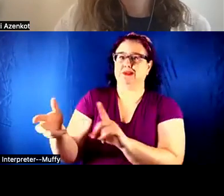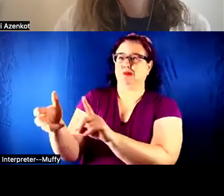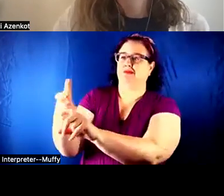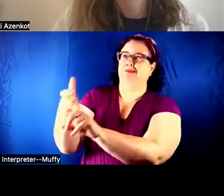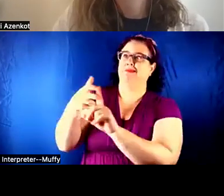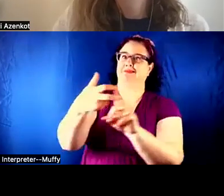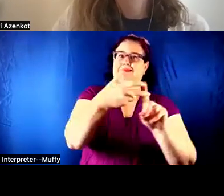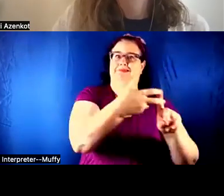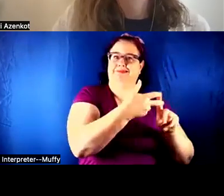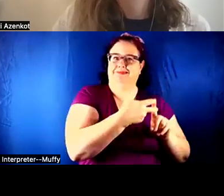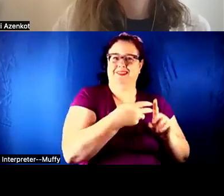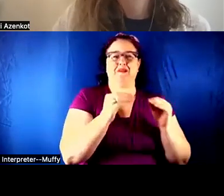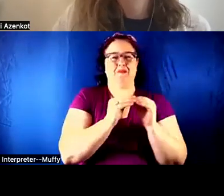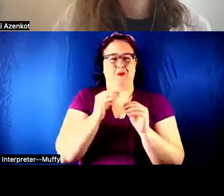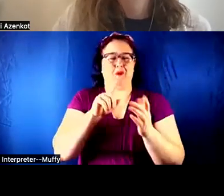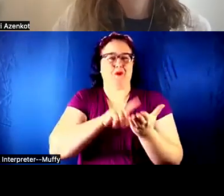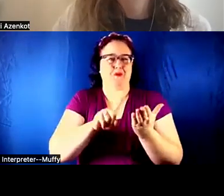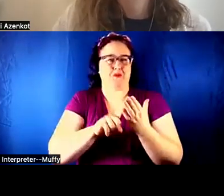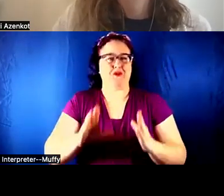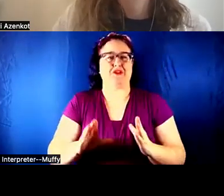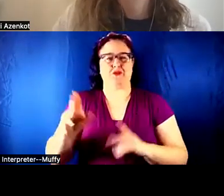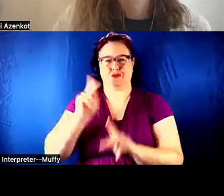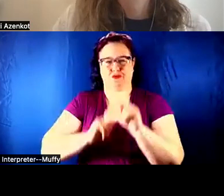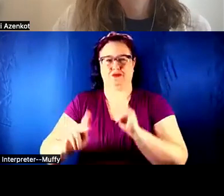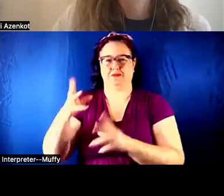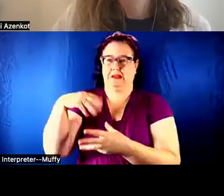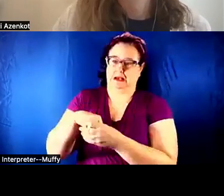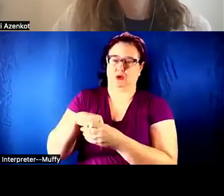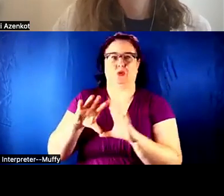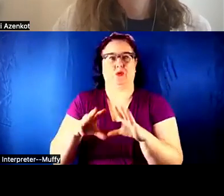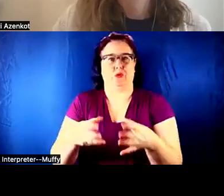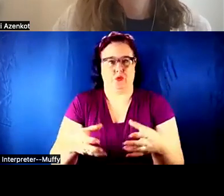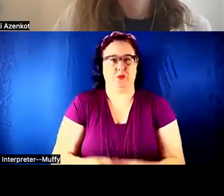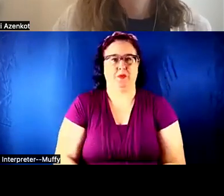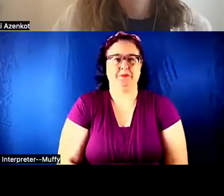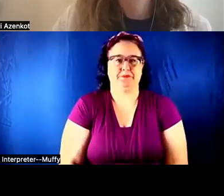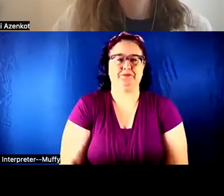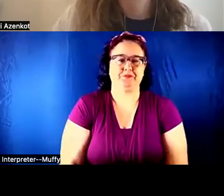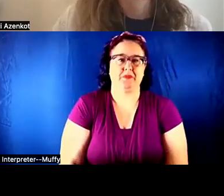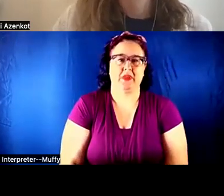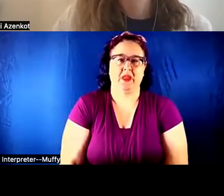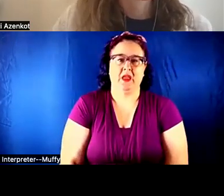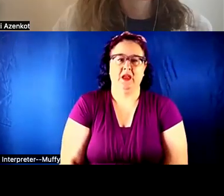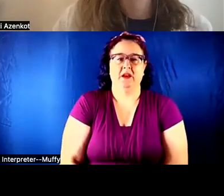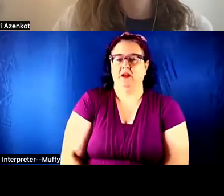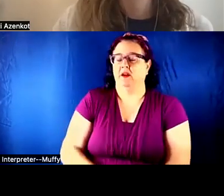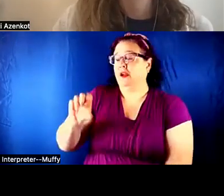research individuals into the group. Just for example.